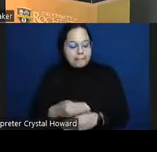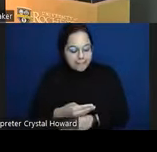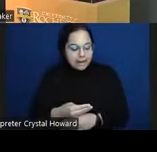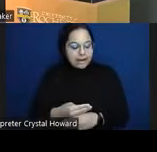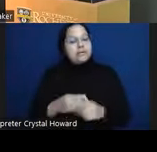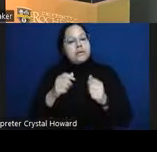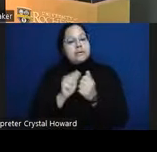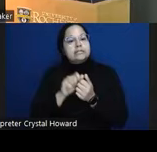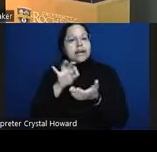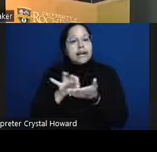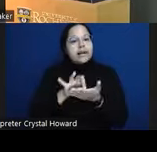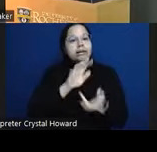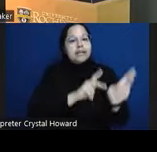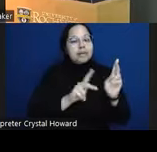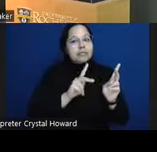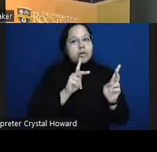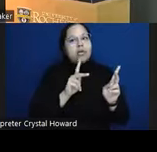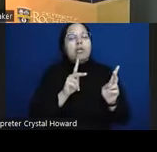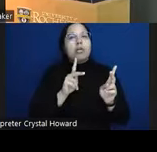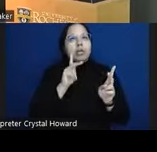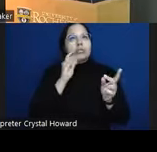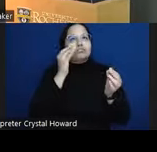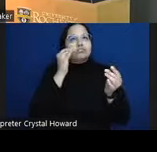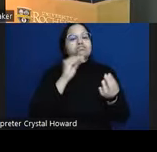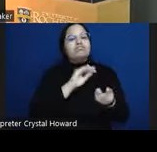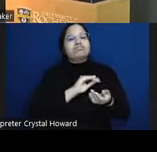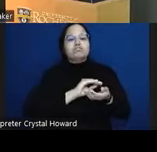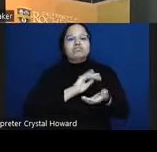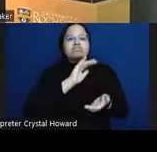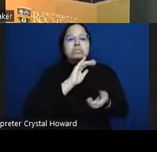them up but when we're dealing with populations of tens to hundreds of thousands of people or